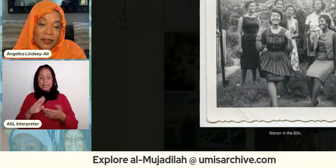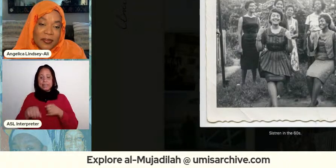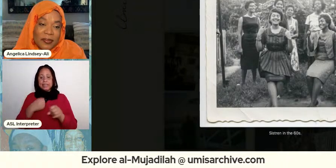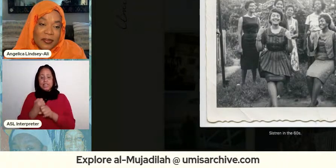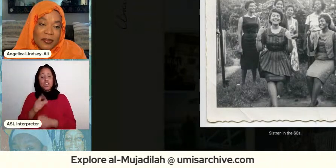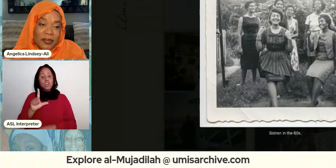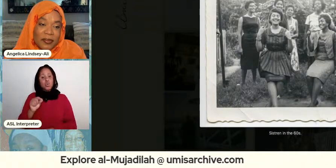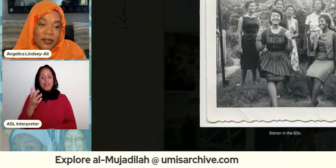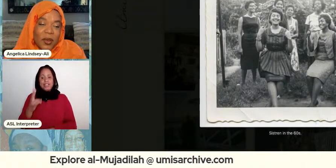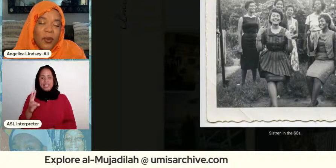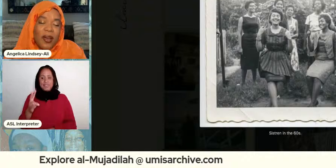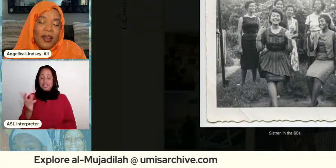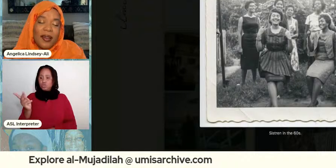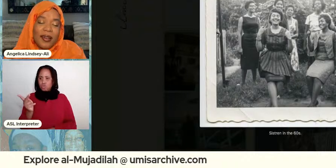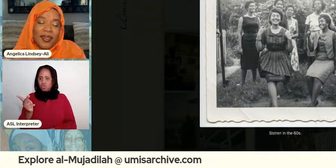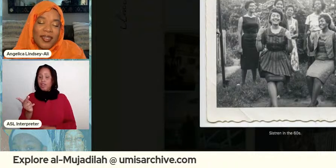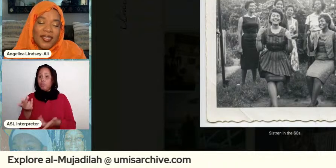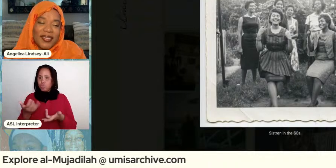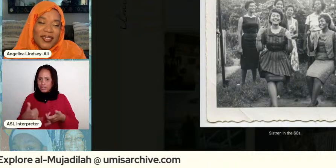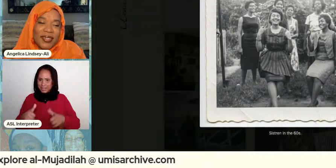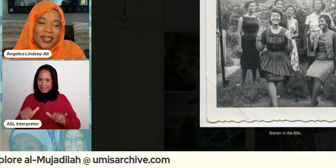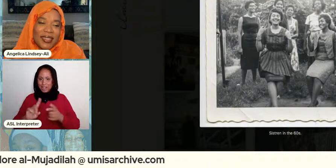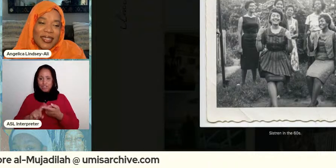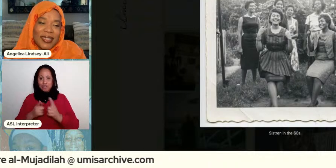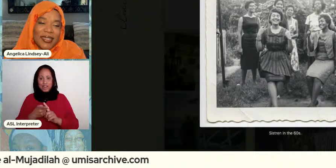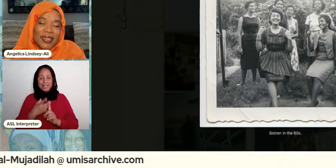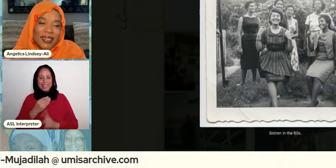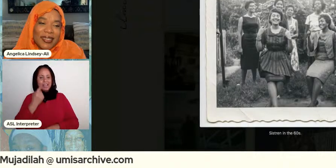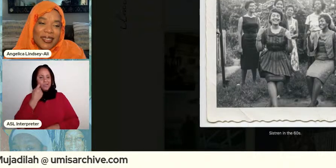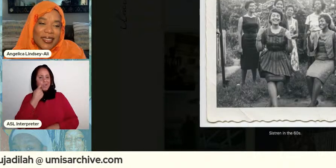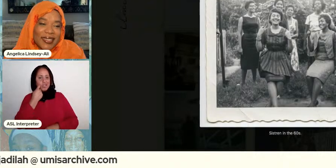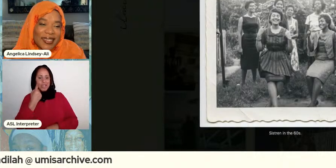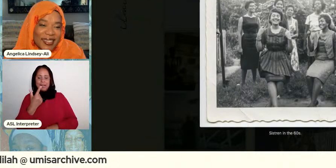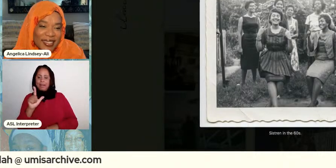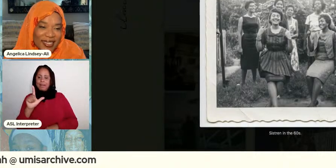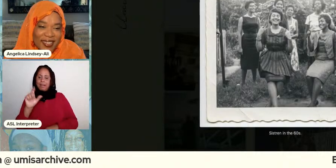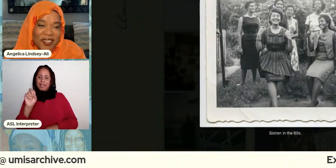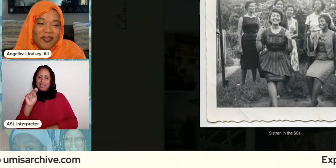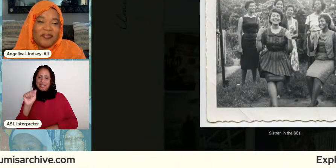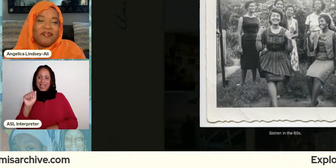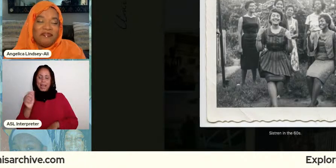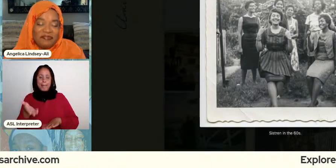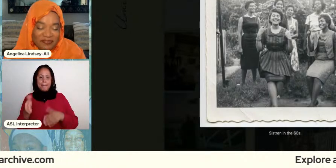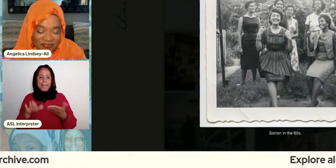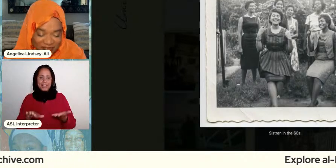still friends and glenna recently passed away too right so like this is also his sister right like